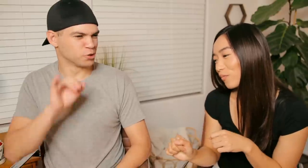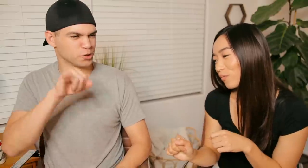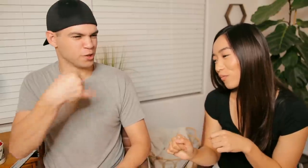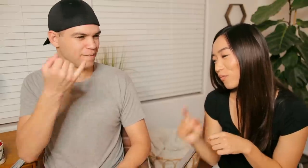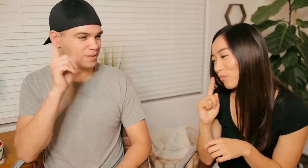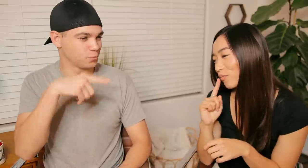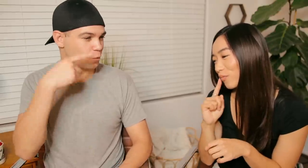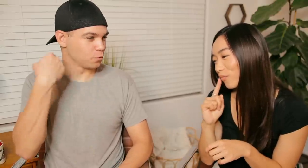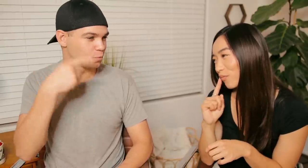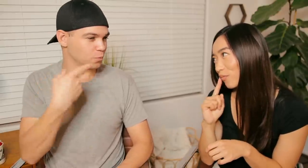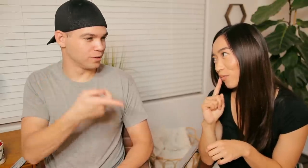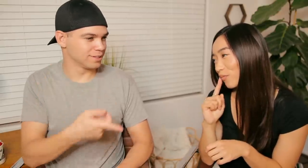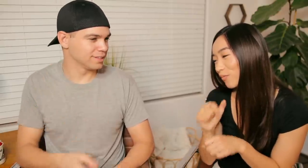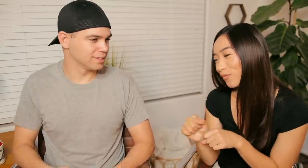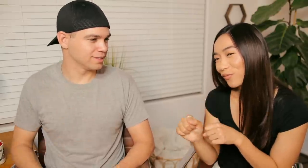R: Java is going crazy